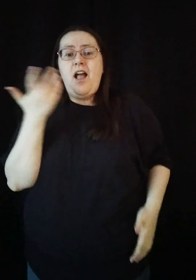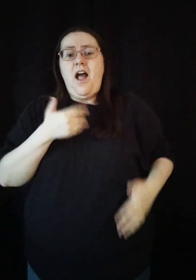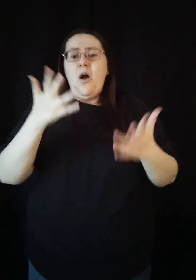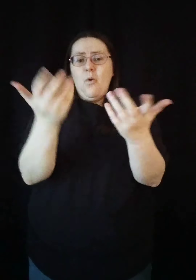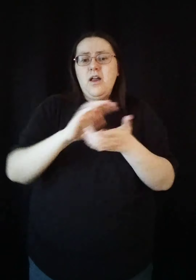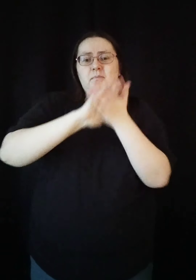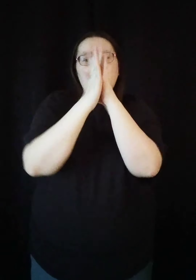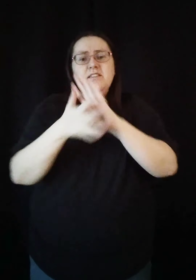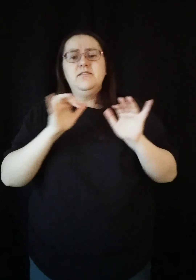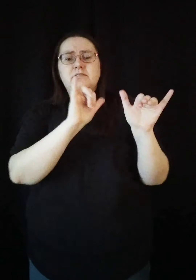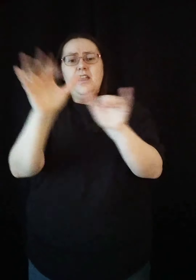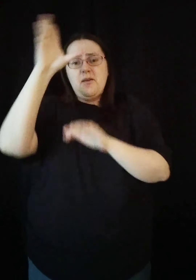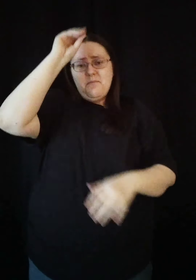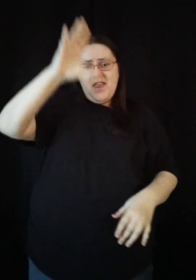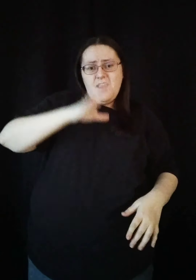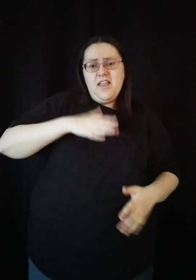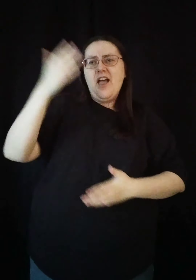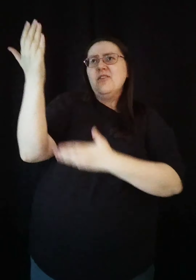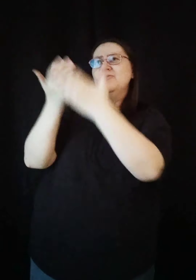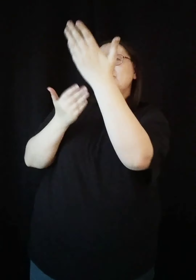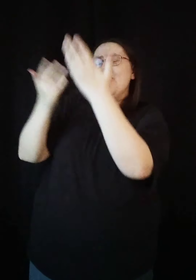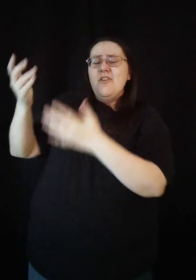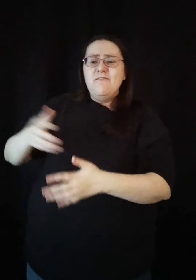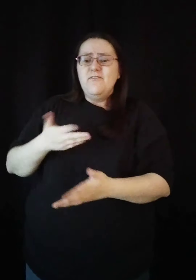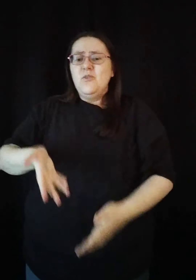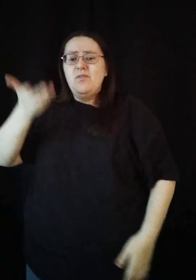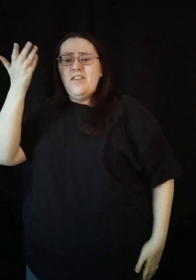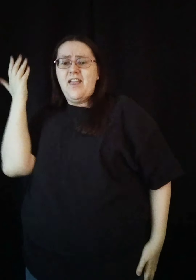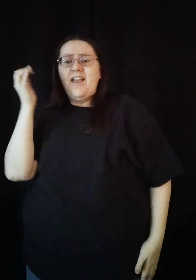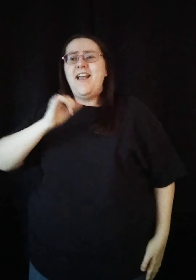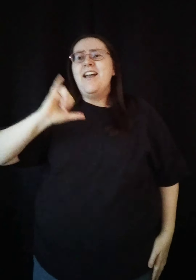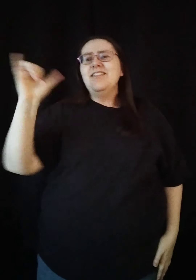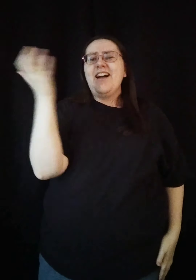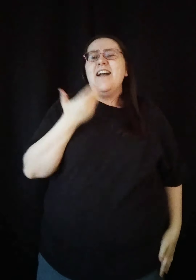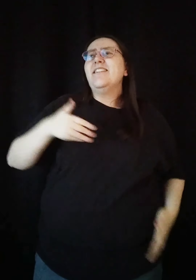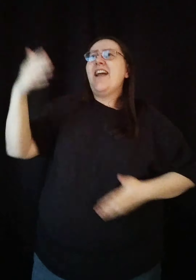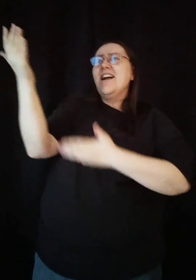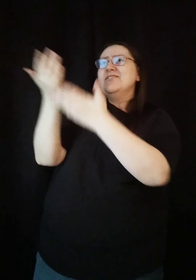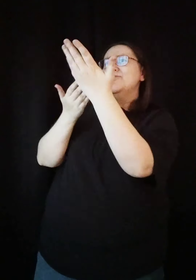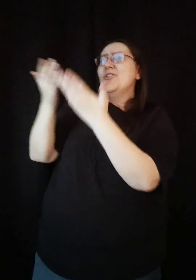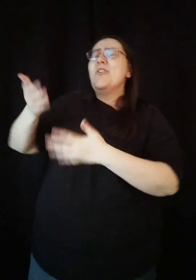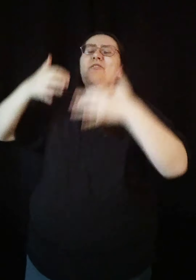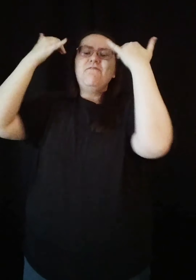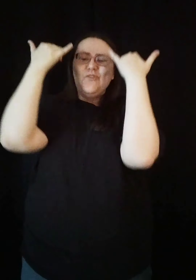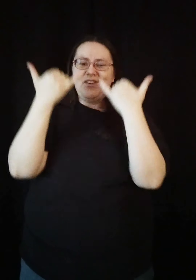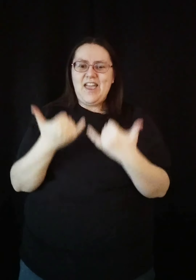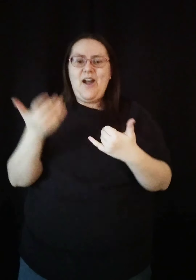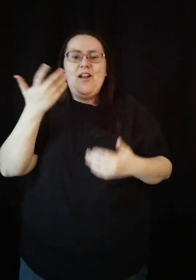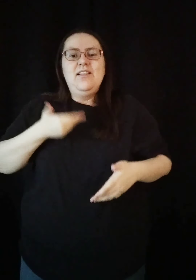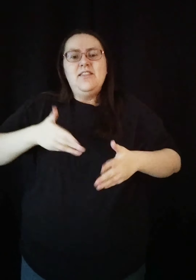I wanna be the same man that'll serve You then Like I serve You now